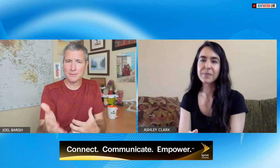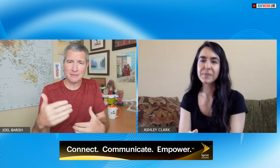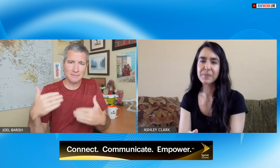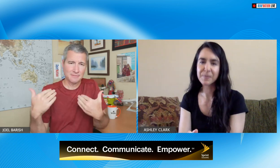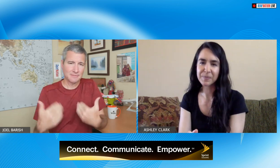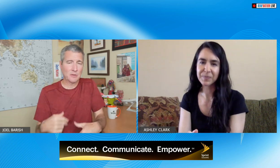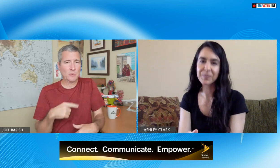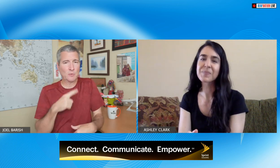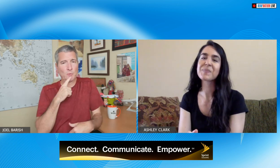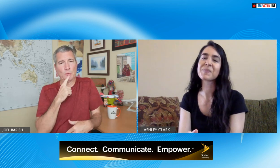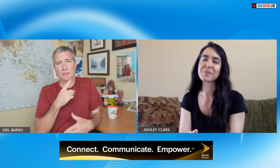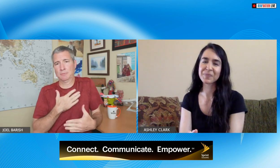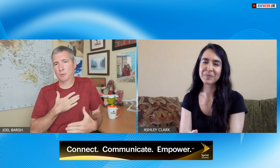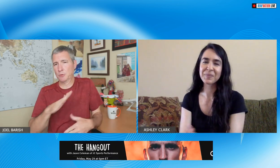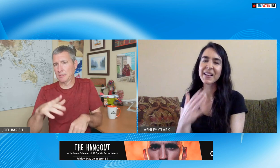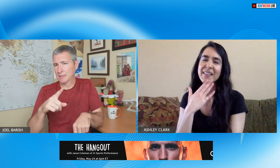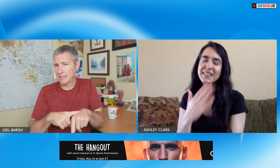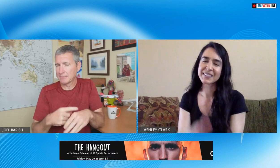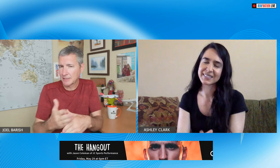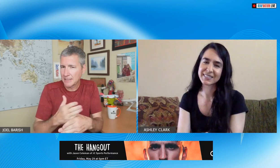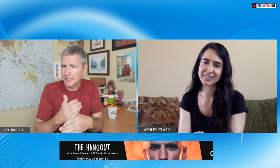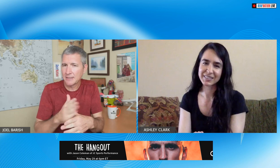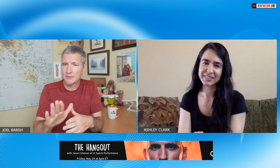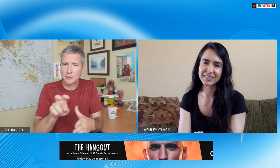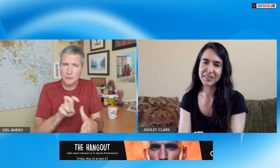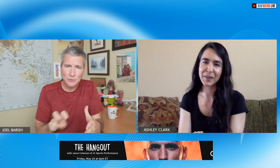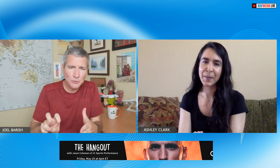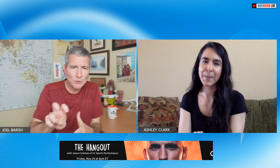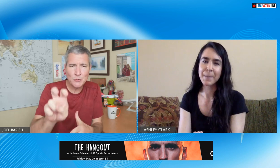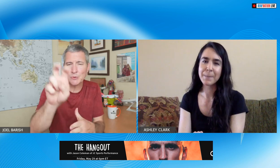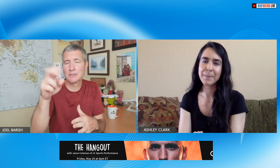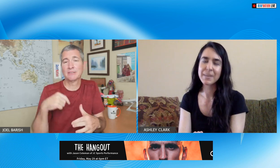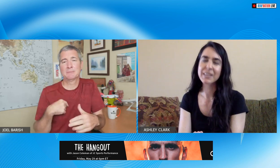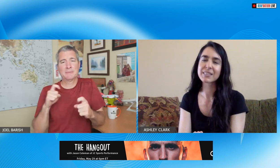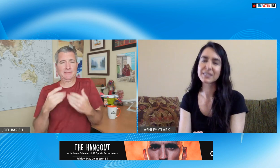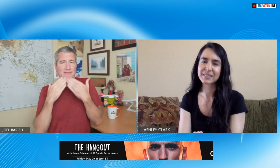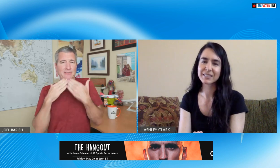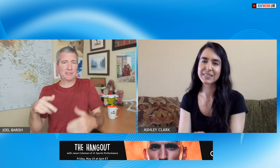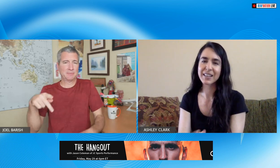the heart wow wow I have really appreciated your time you sharing your